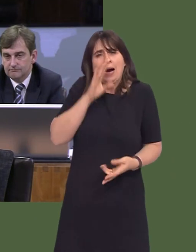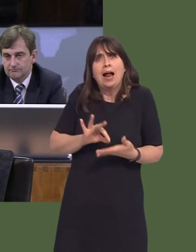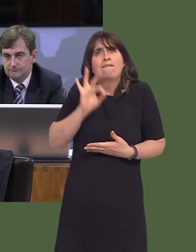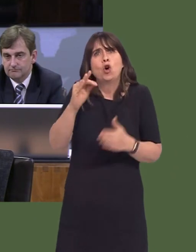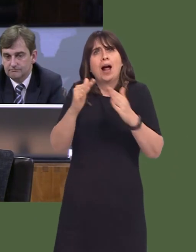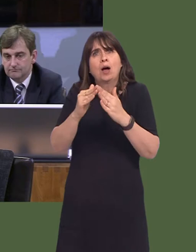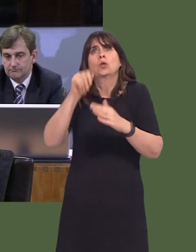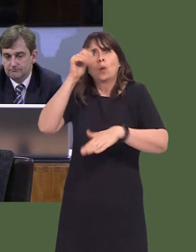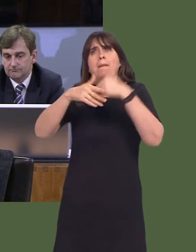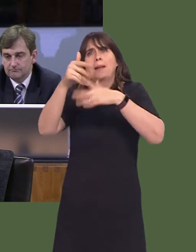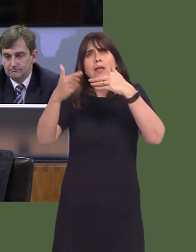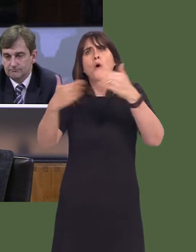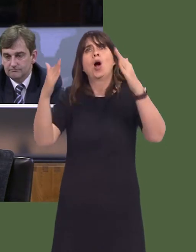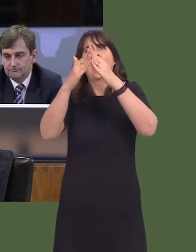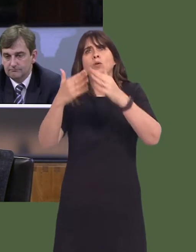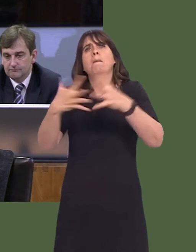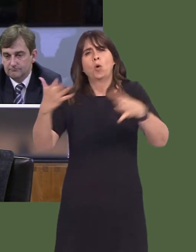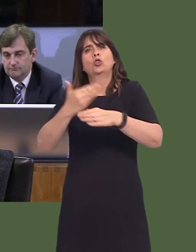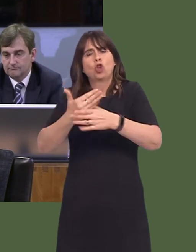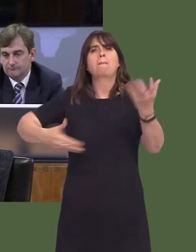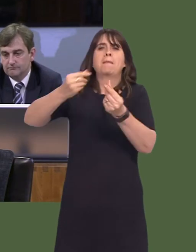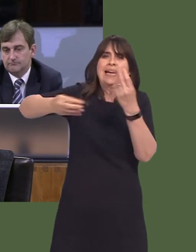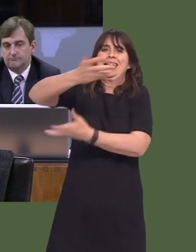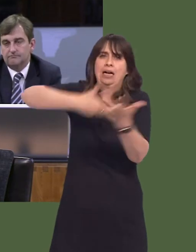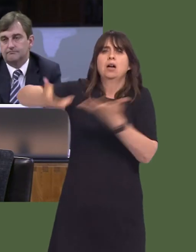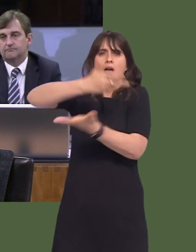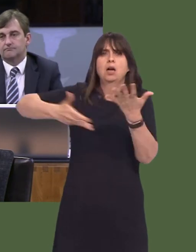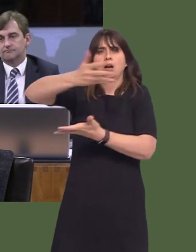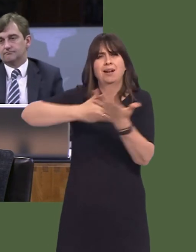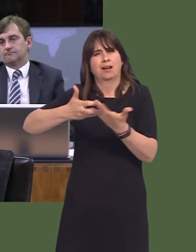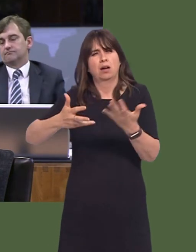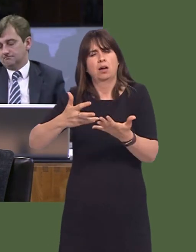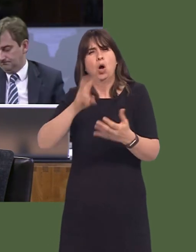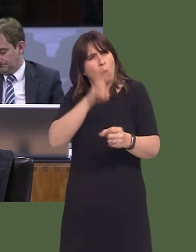plan more prescriptive in the help that the Welsh Government will give to assist house